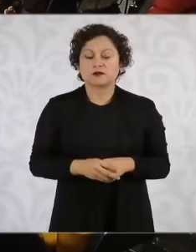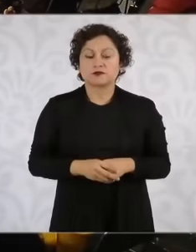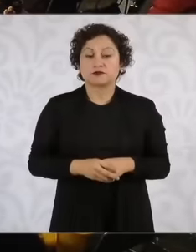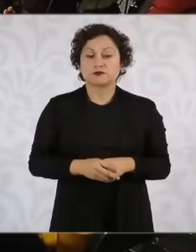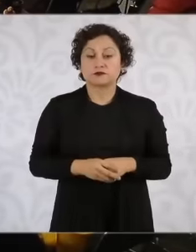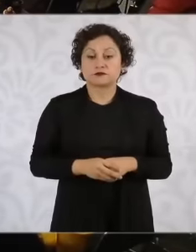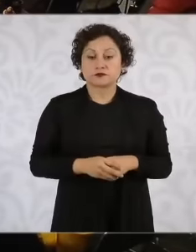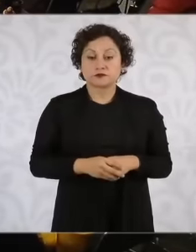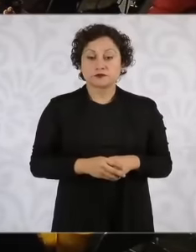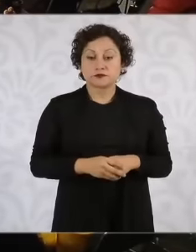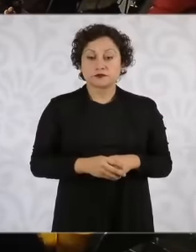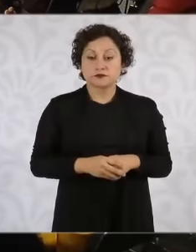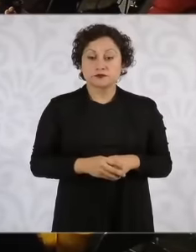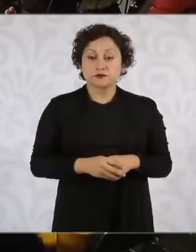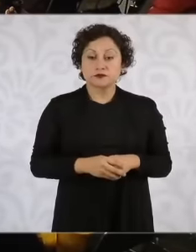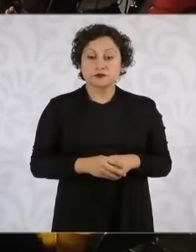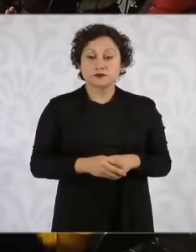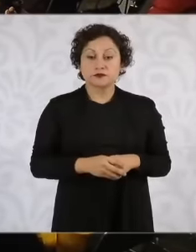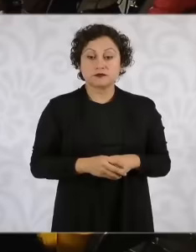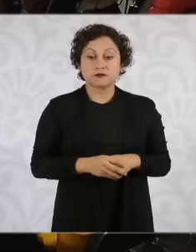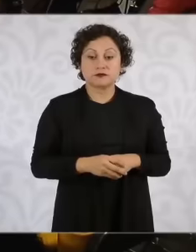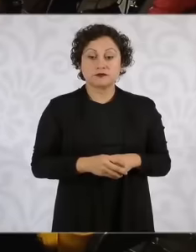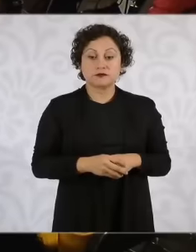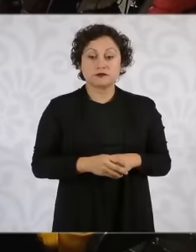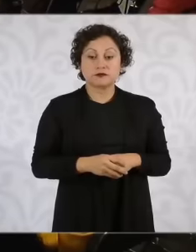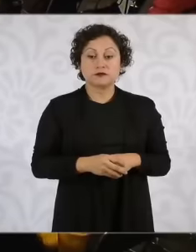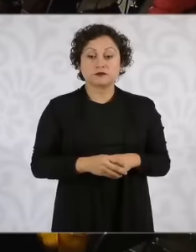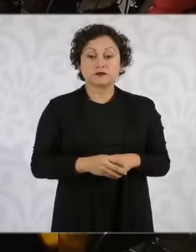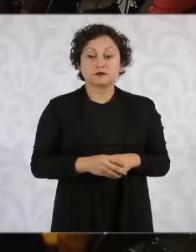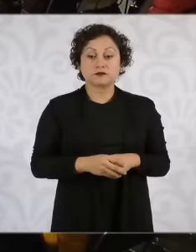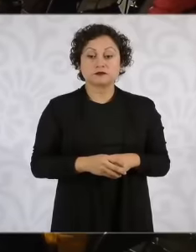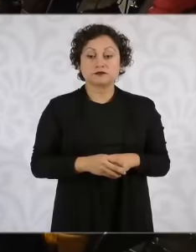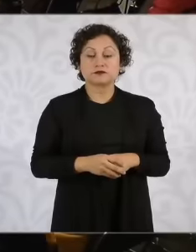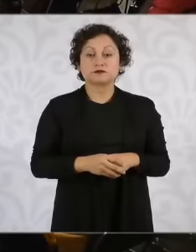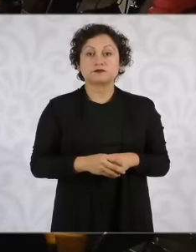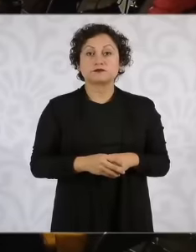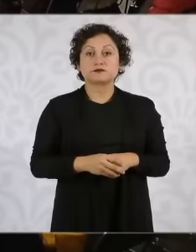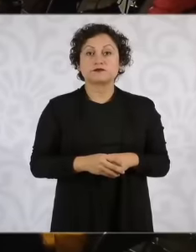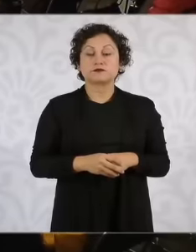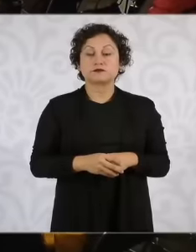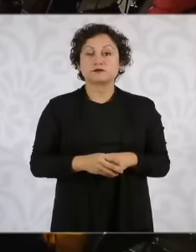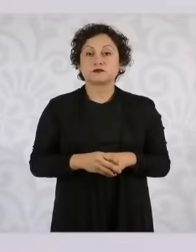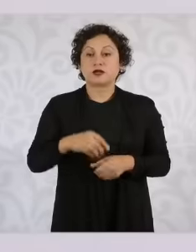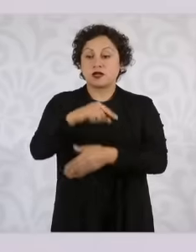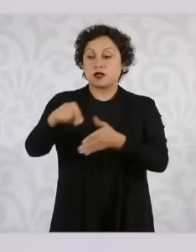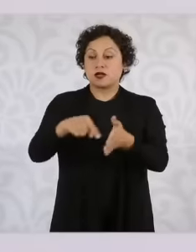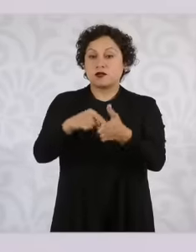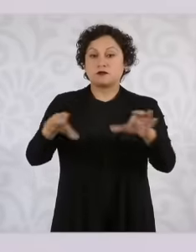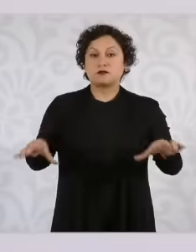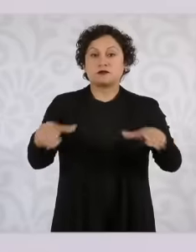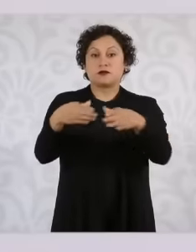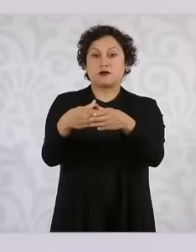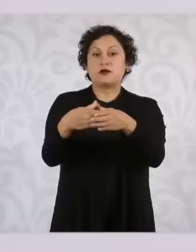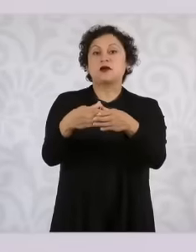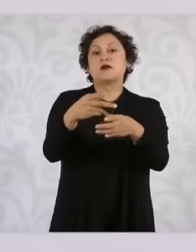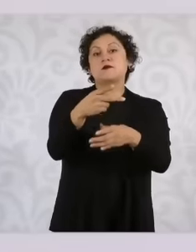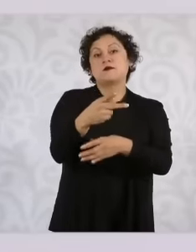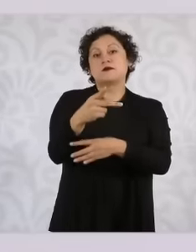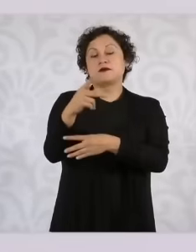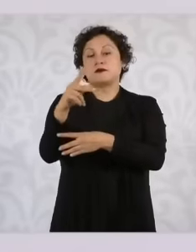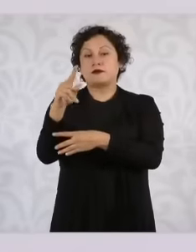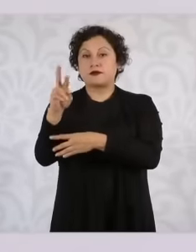social deción, prevention and social readaptation, there is already a new director there too. An analysis is being